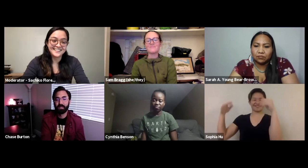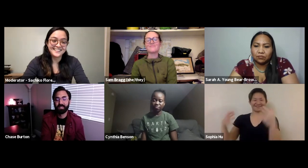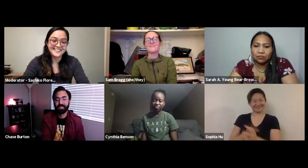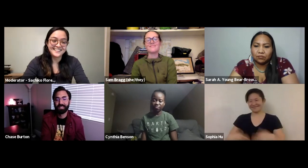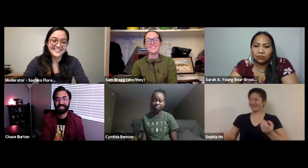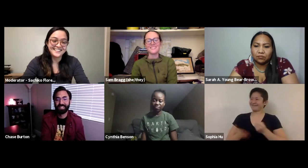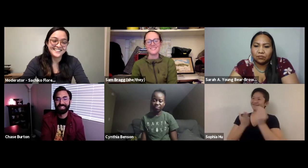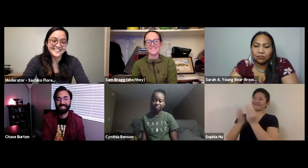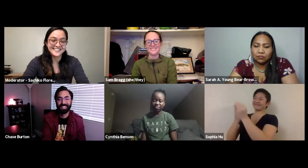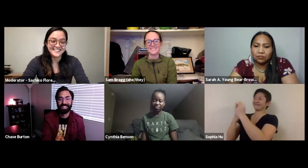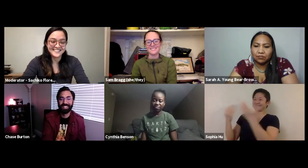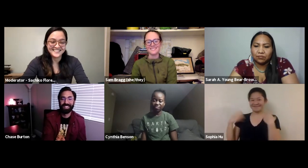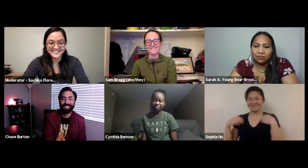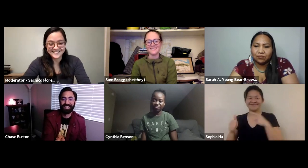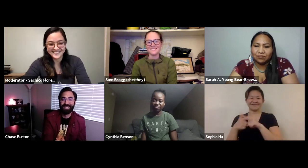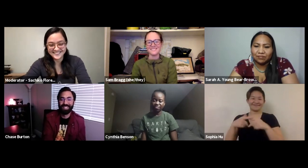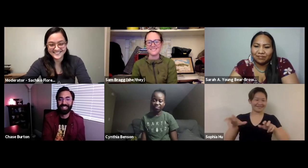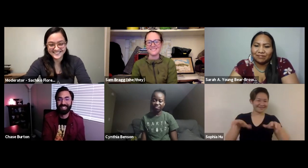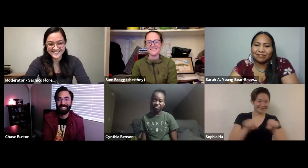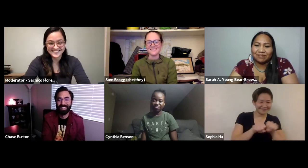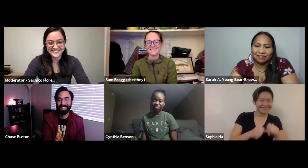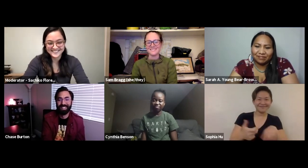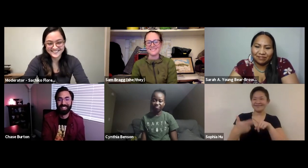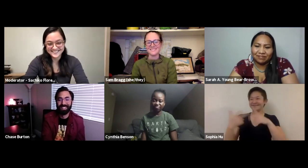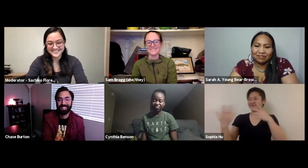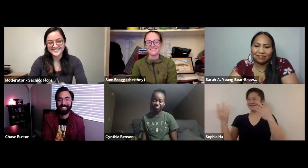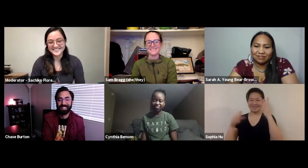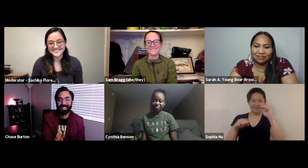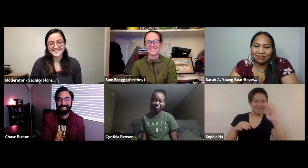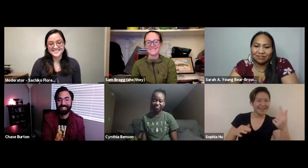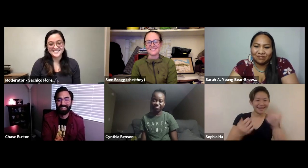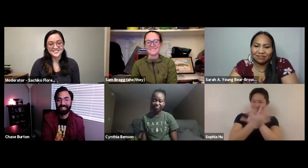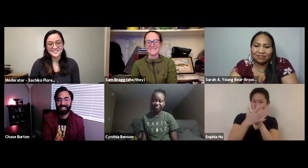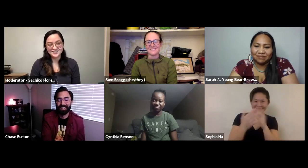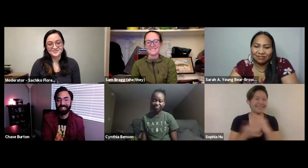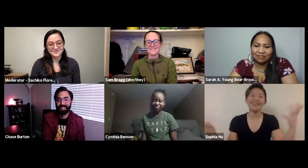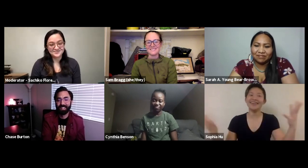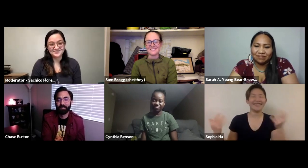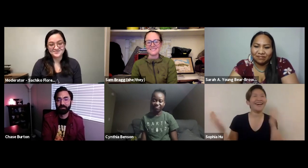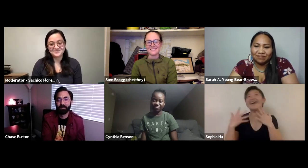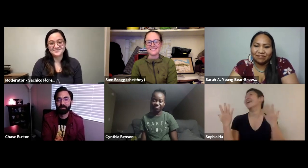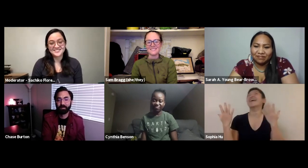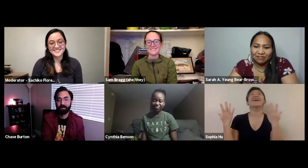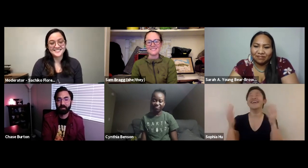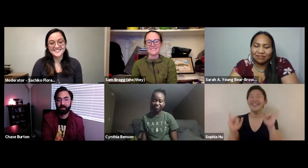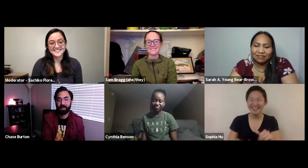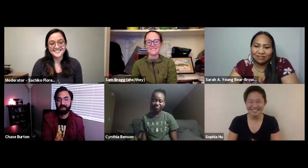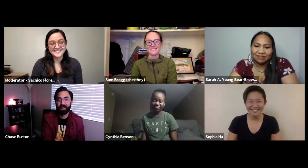and then right after that experience, after getting my first paycheck from EPA, I went straight to REI, bought my first camping gear and bought all the stuff that you need and